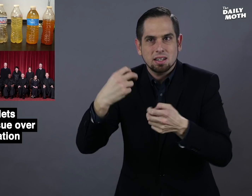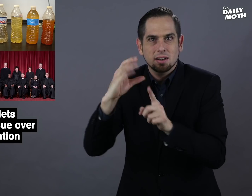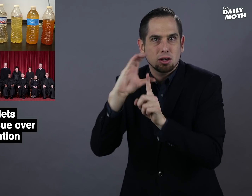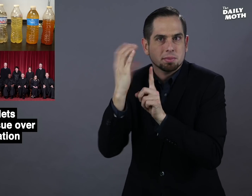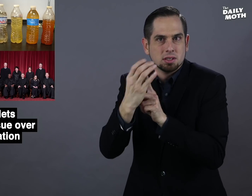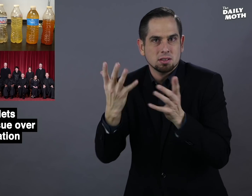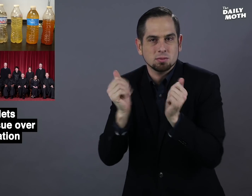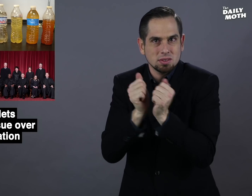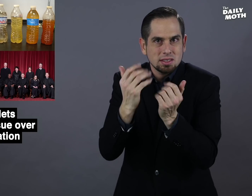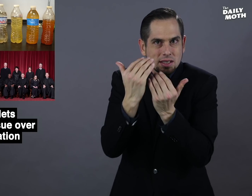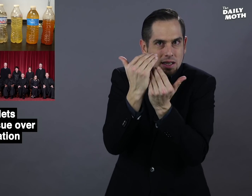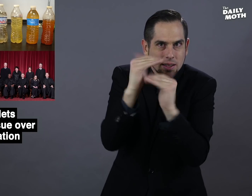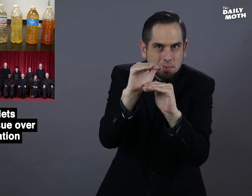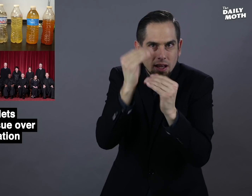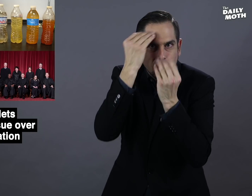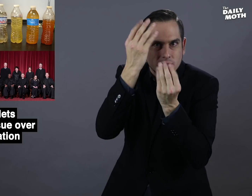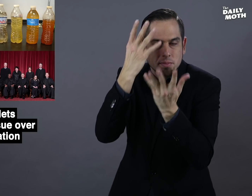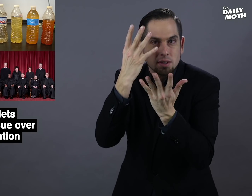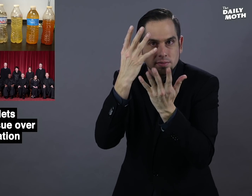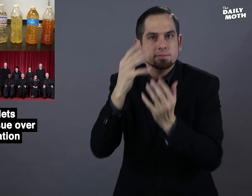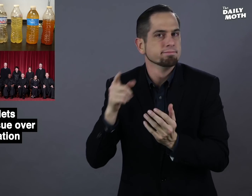circumstances with limited information and